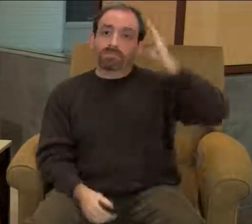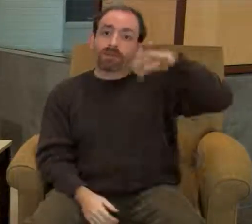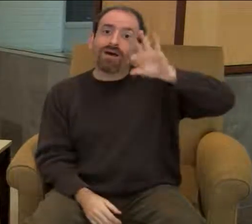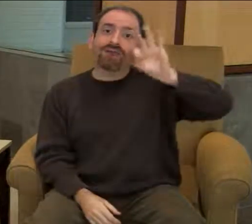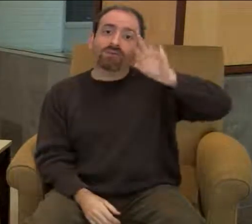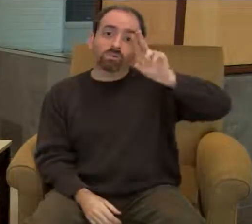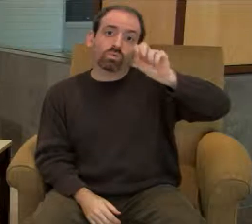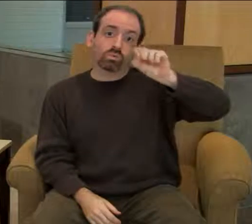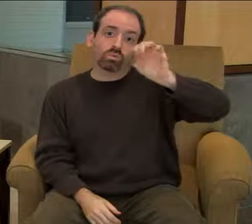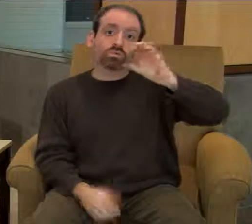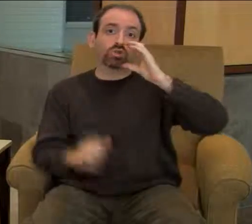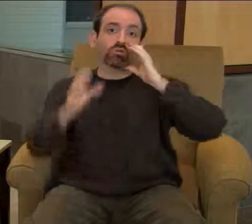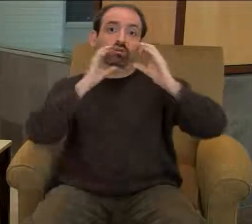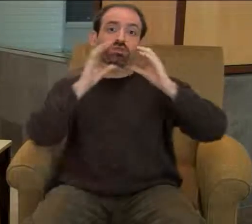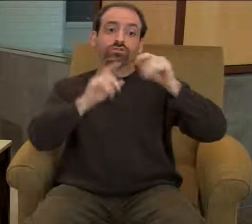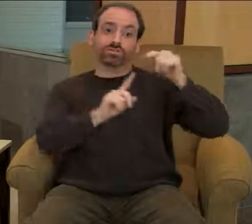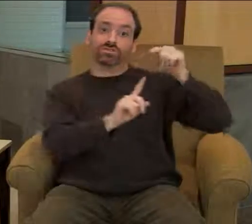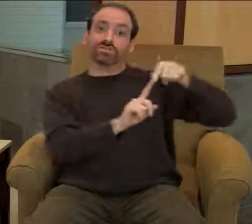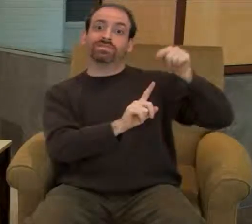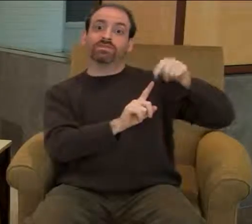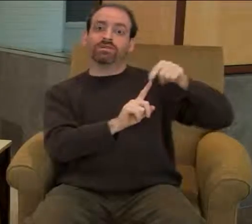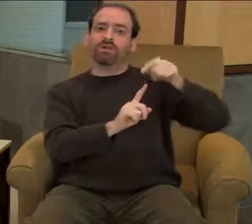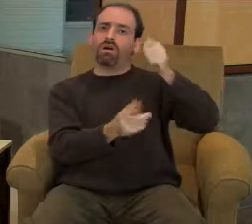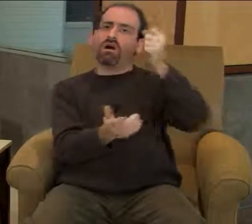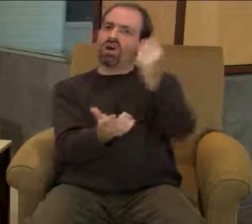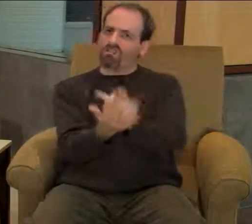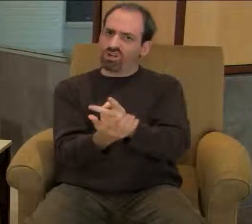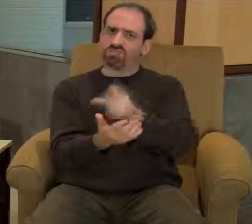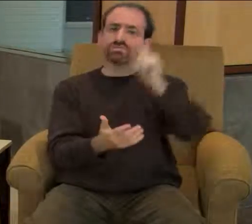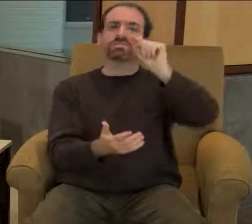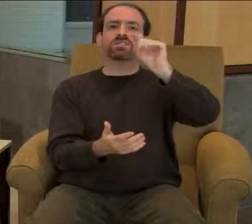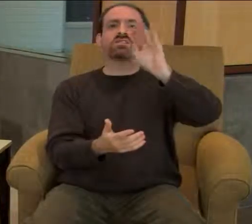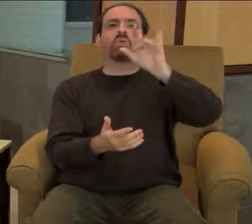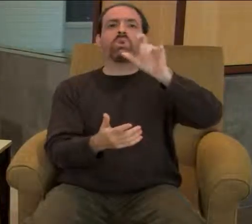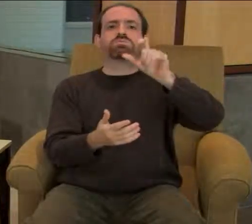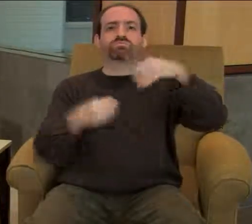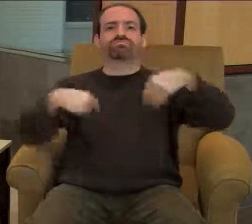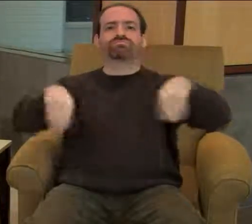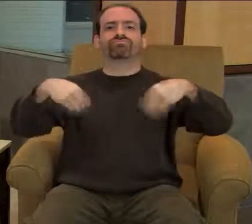Fuse Communications, a T-Mobile authorized dealer,